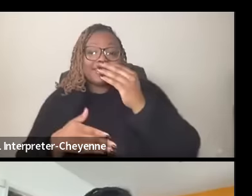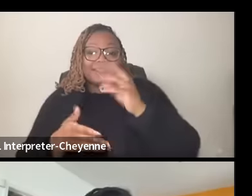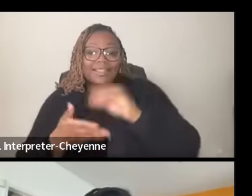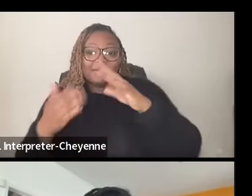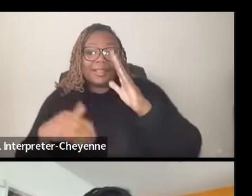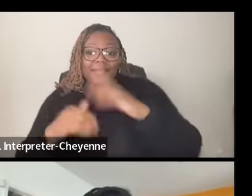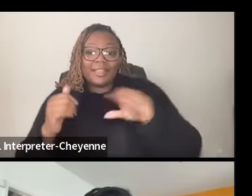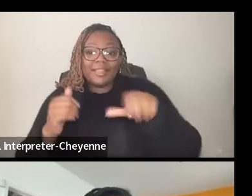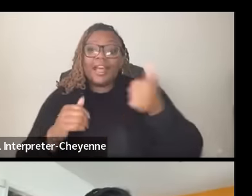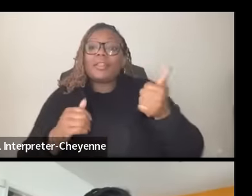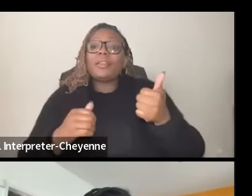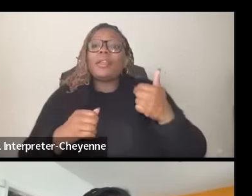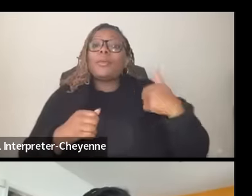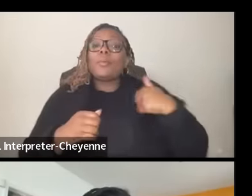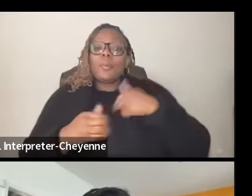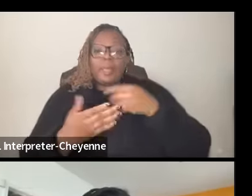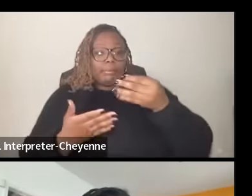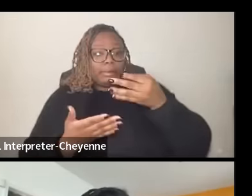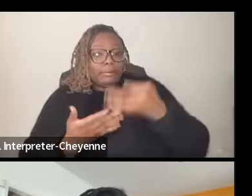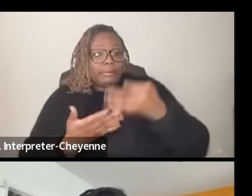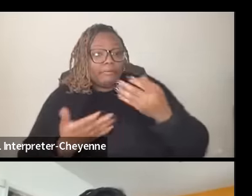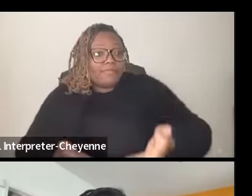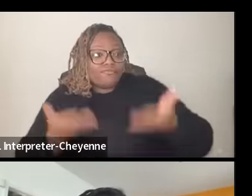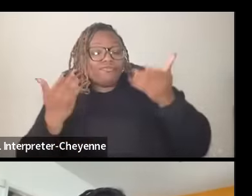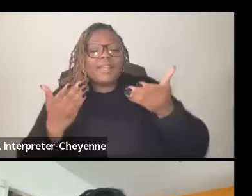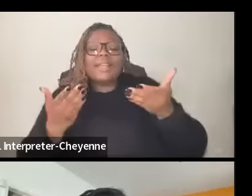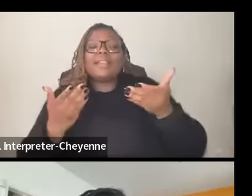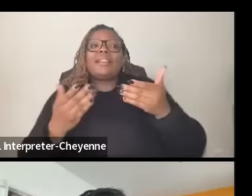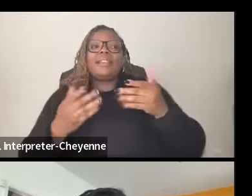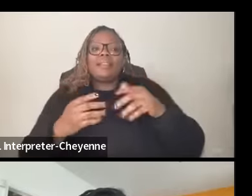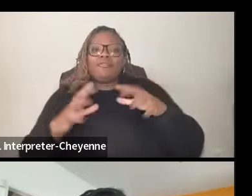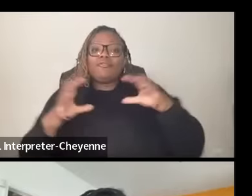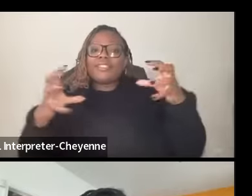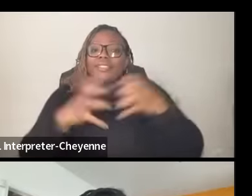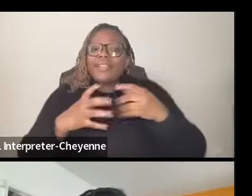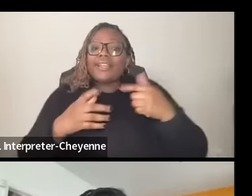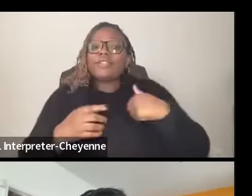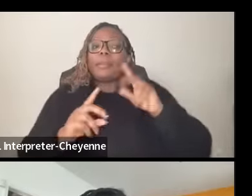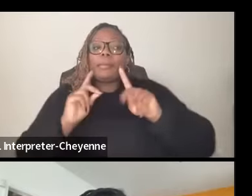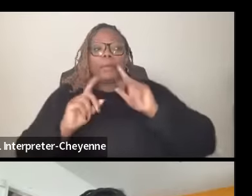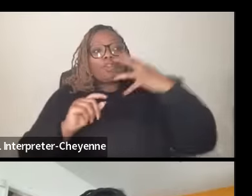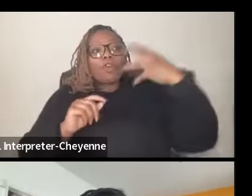delegations people have to go and meet people and build relationships and then don't just come home